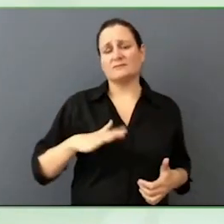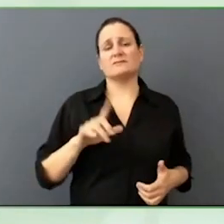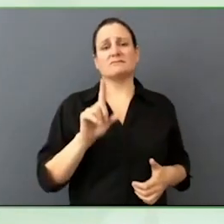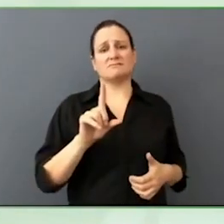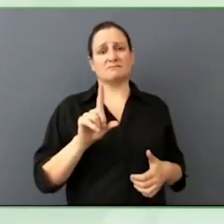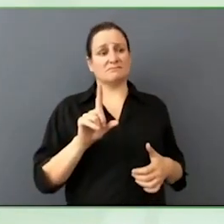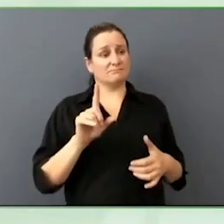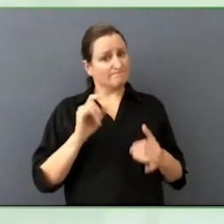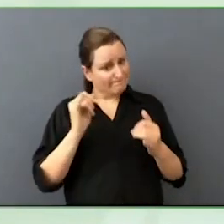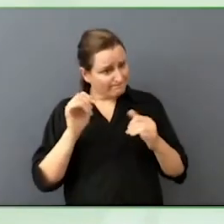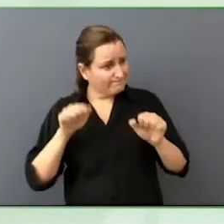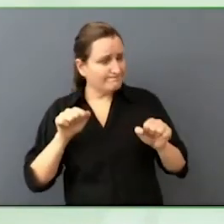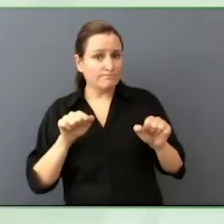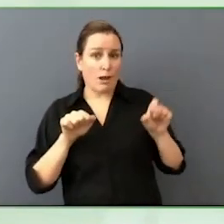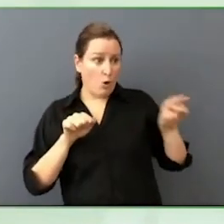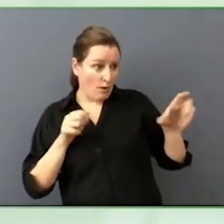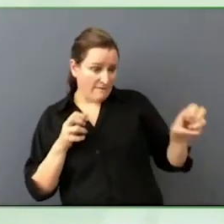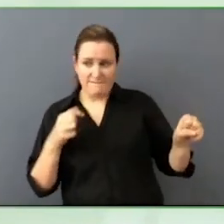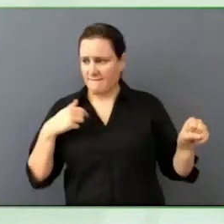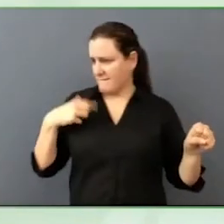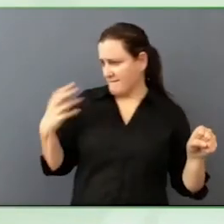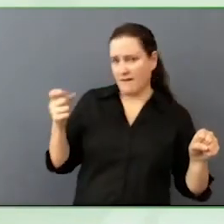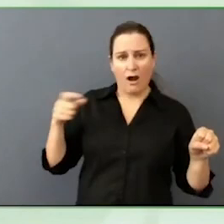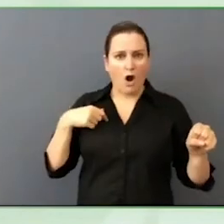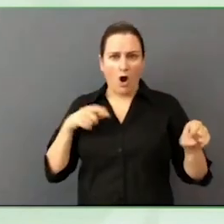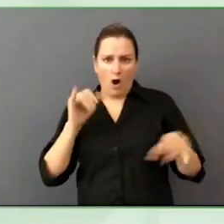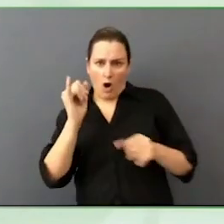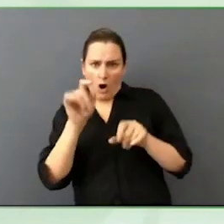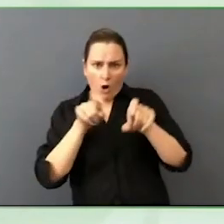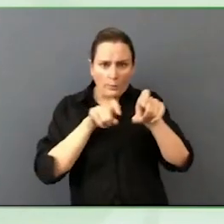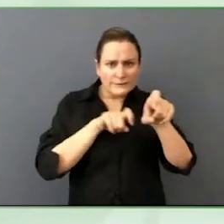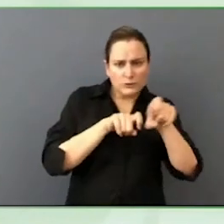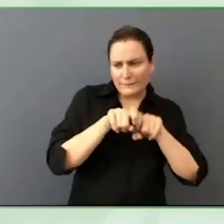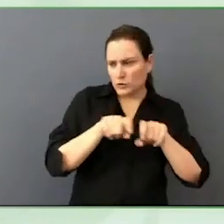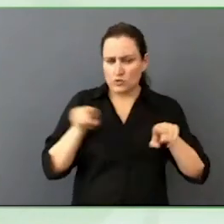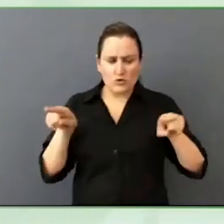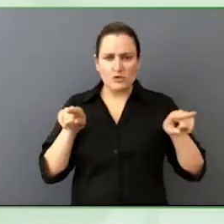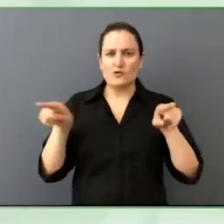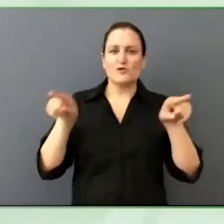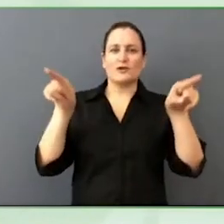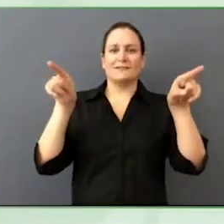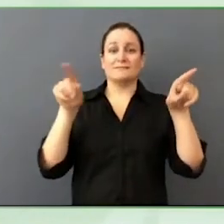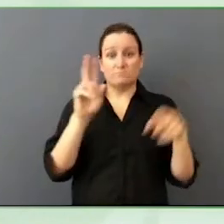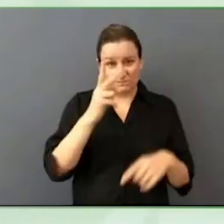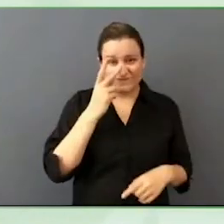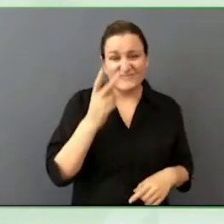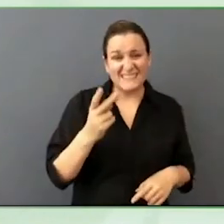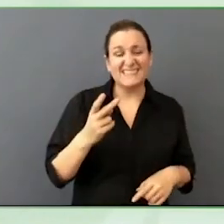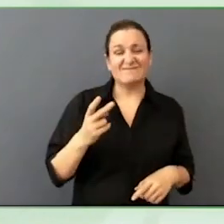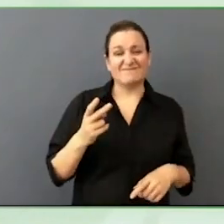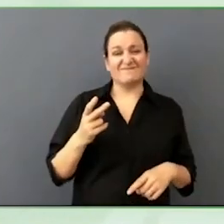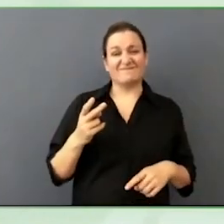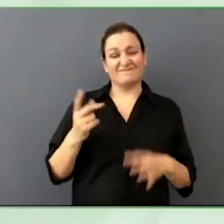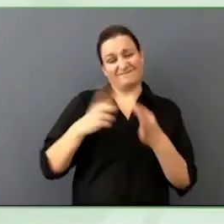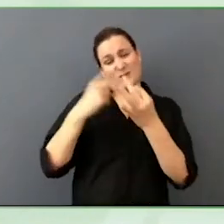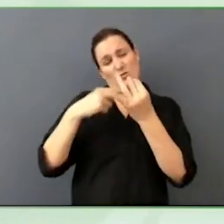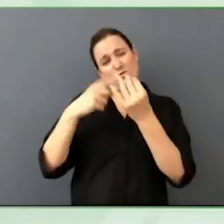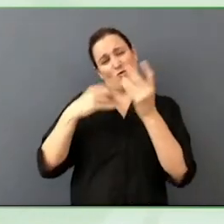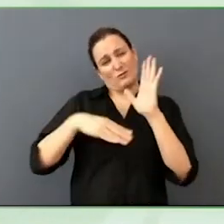You can go on Google right now look at the statistics where people with greater accessibility in businesses, prioritising